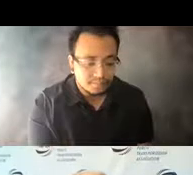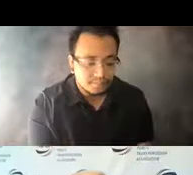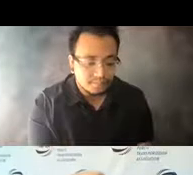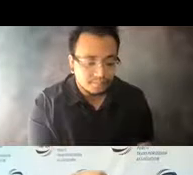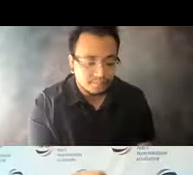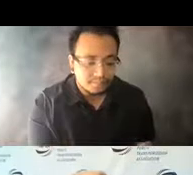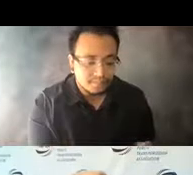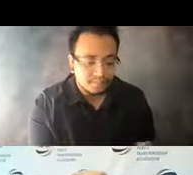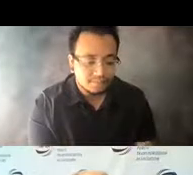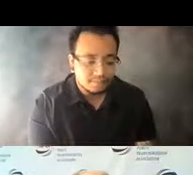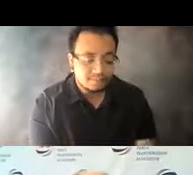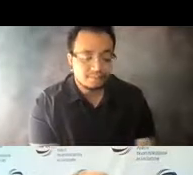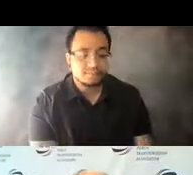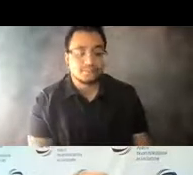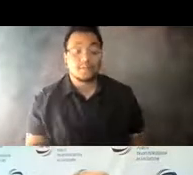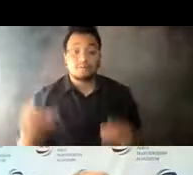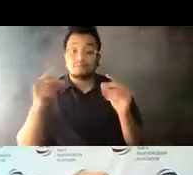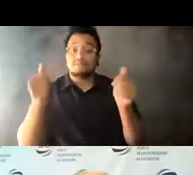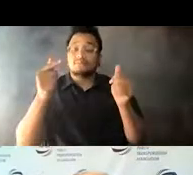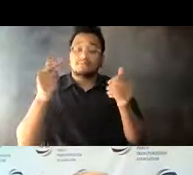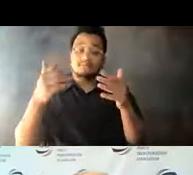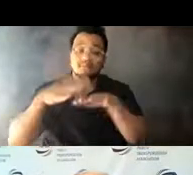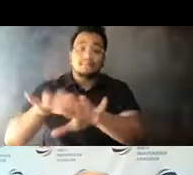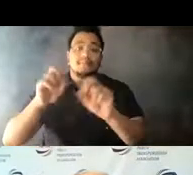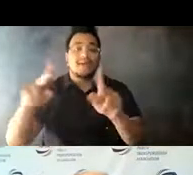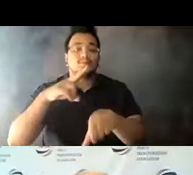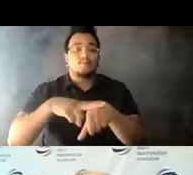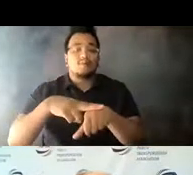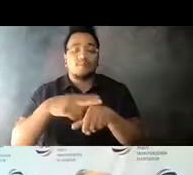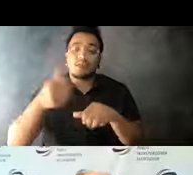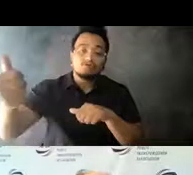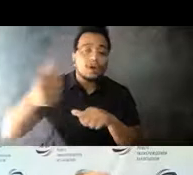a light switch; it will take time to get restarted and 14:13:40 implement changes.